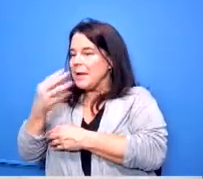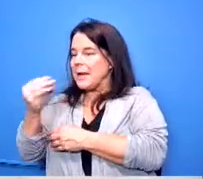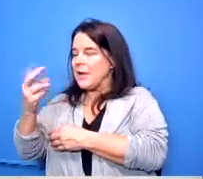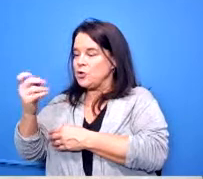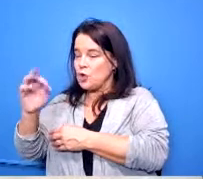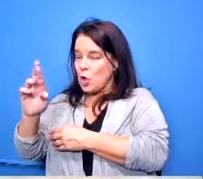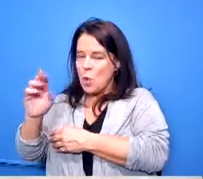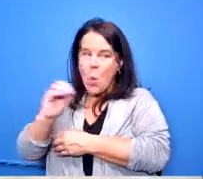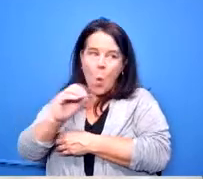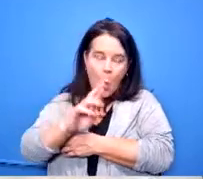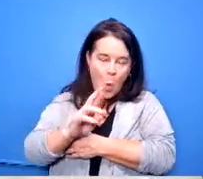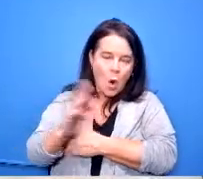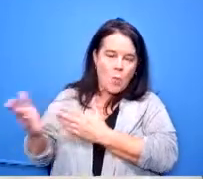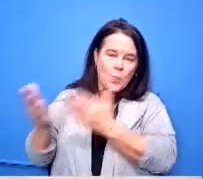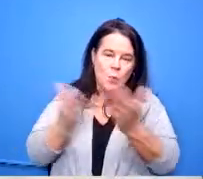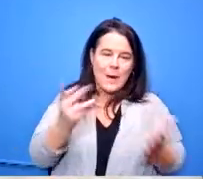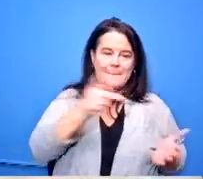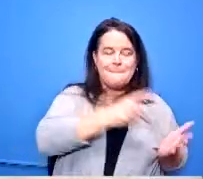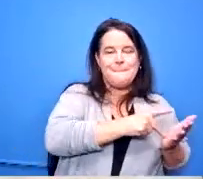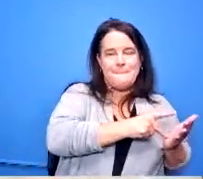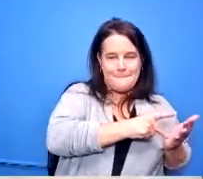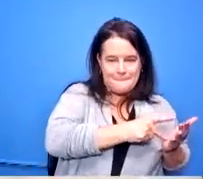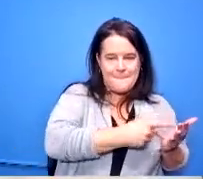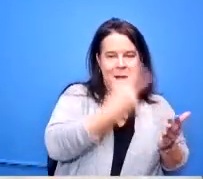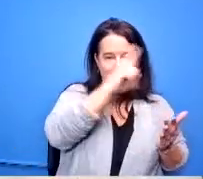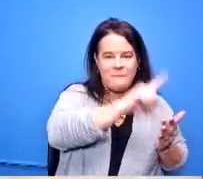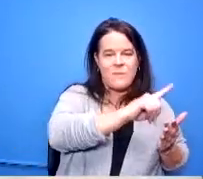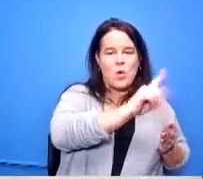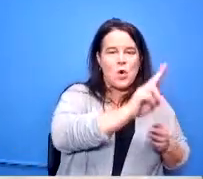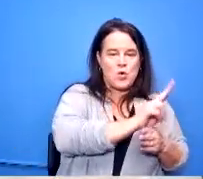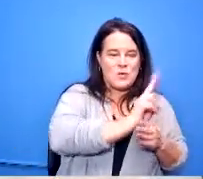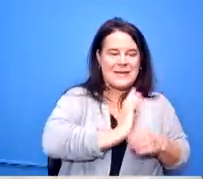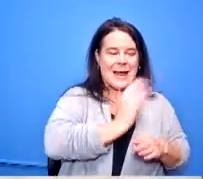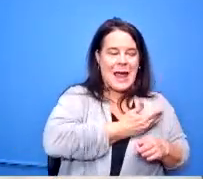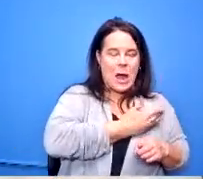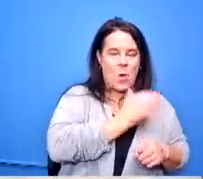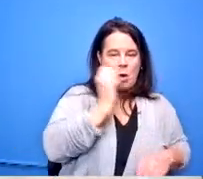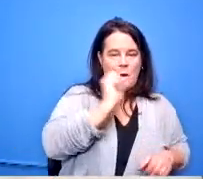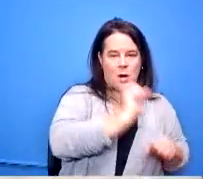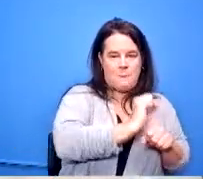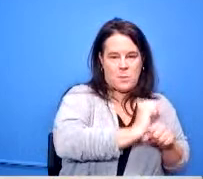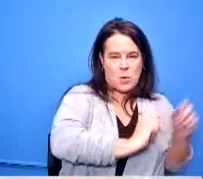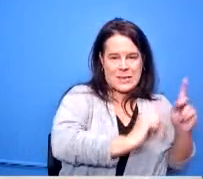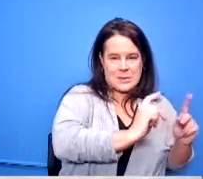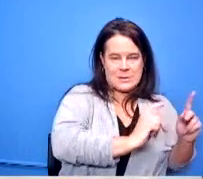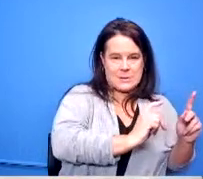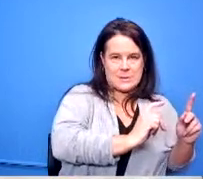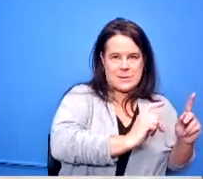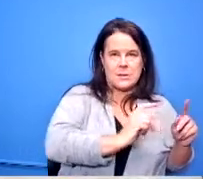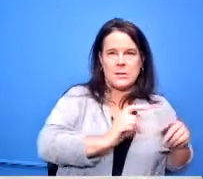we have a routing group that's actually working to determine which way we can do it the best whether